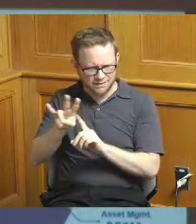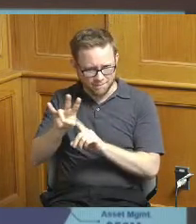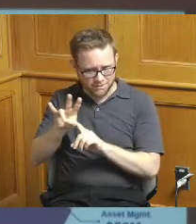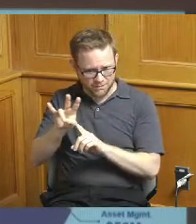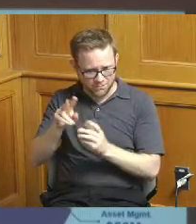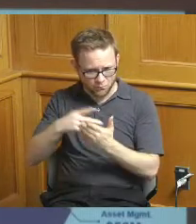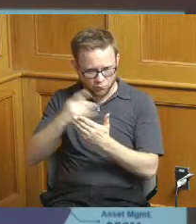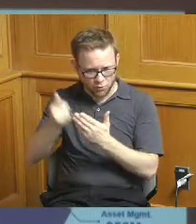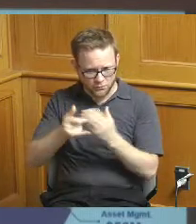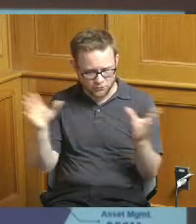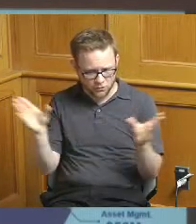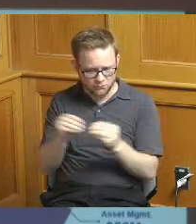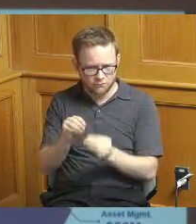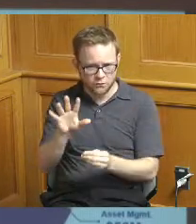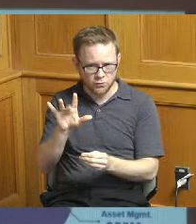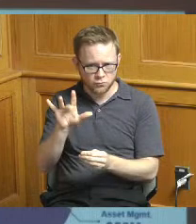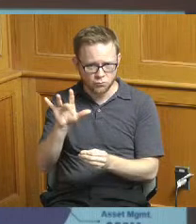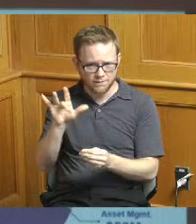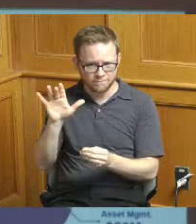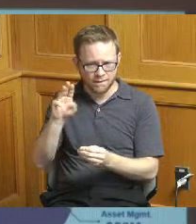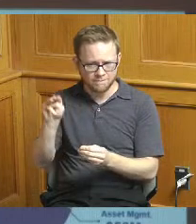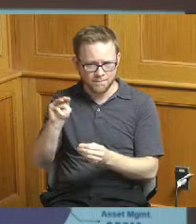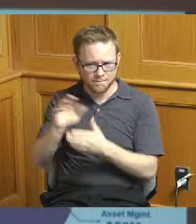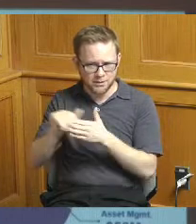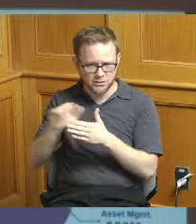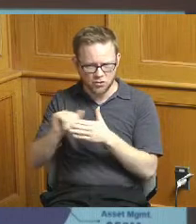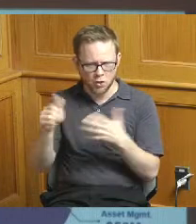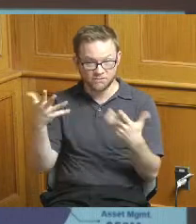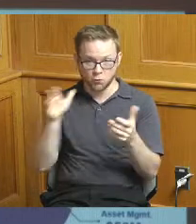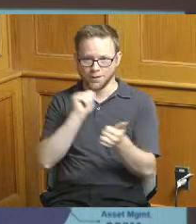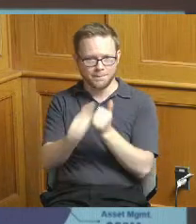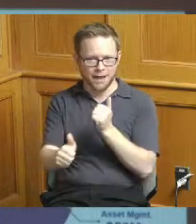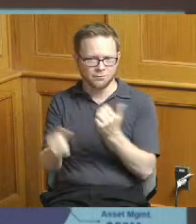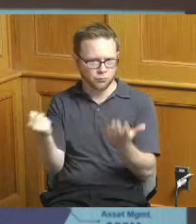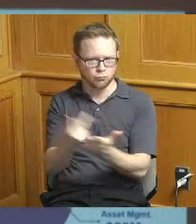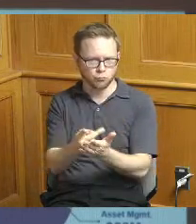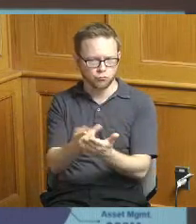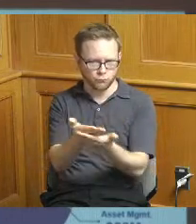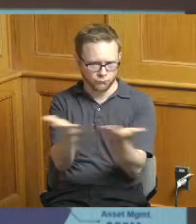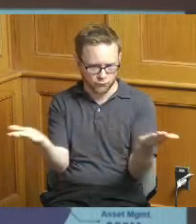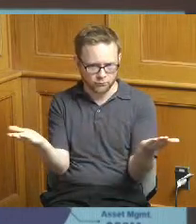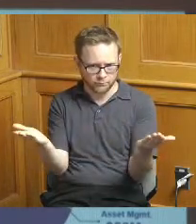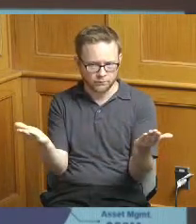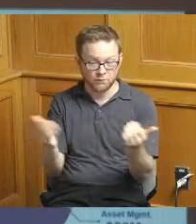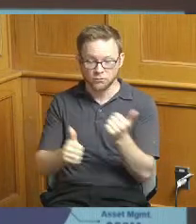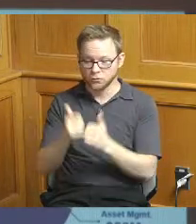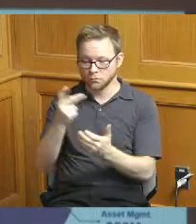since approved construction legislation for the majority of those projects and will be entering